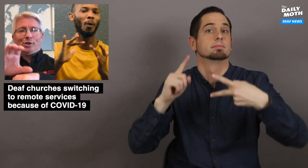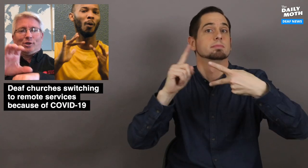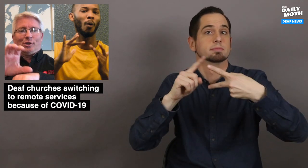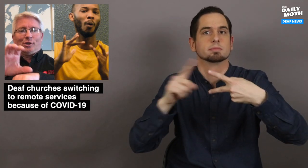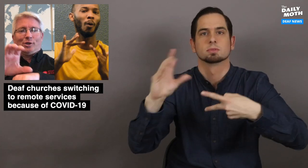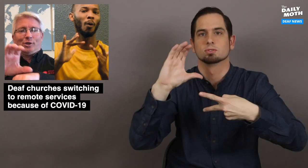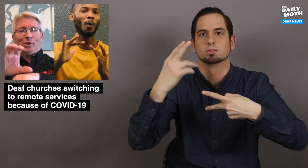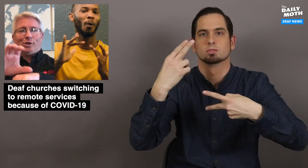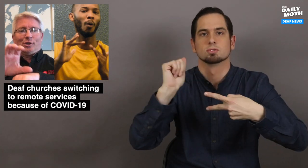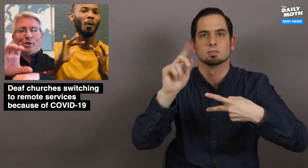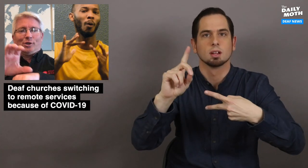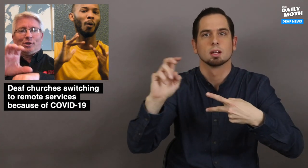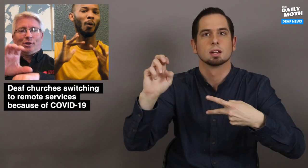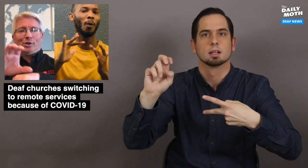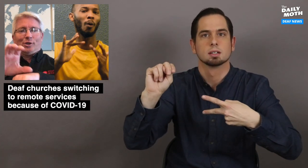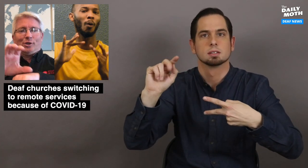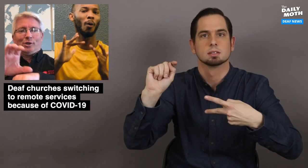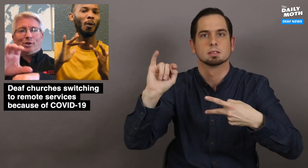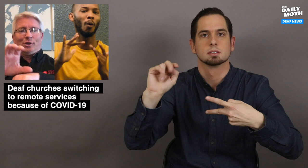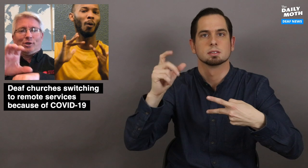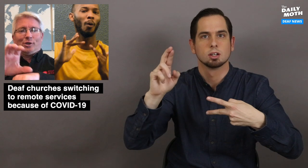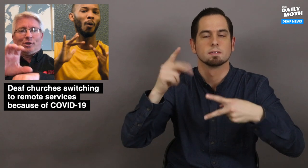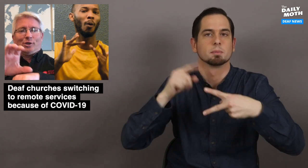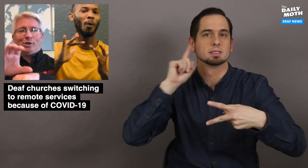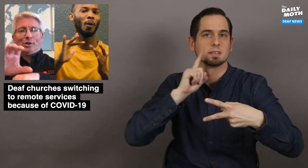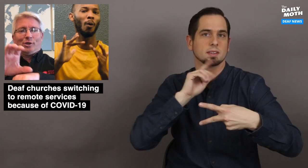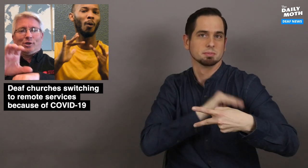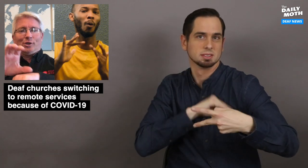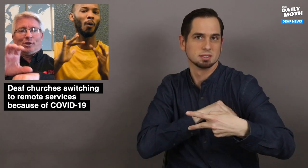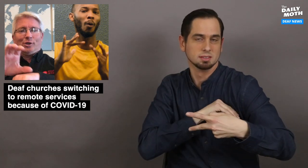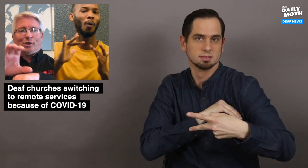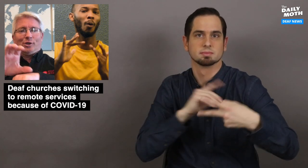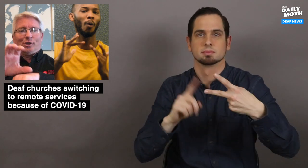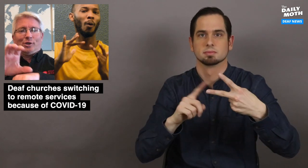The first is Chad Entinger from Deaf Missions and